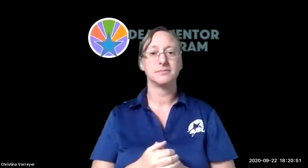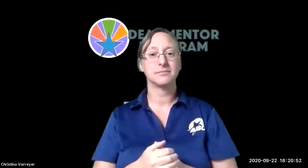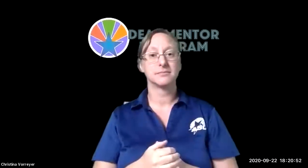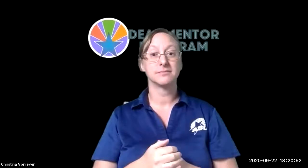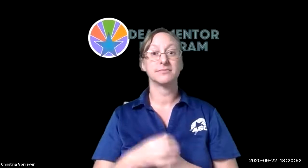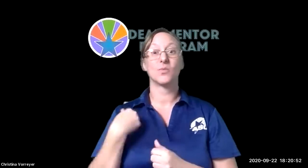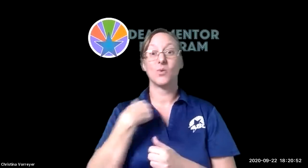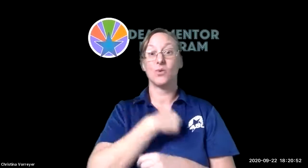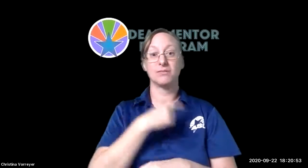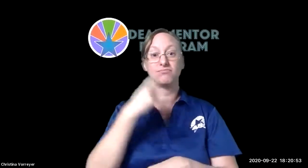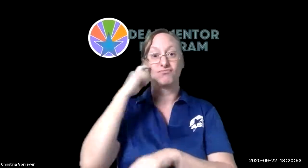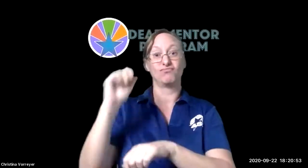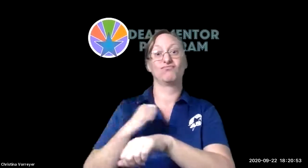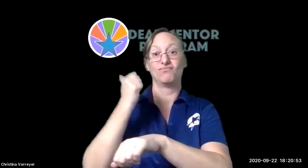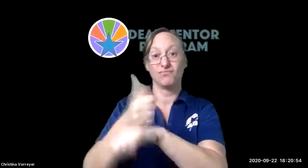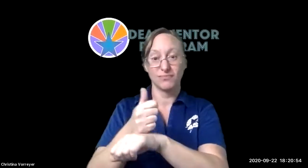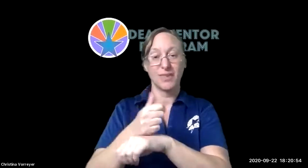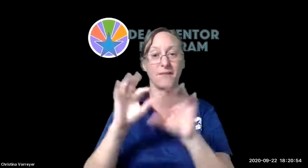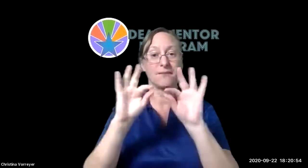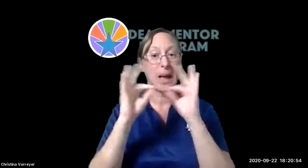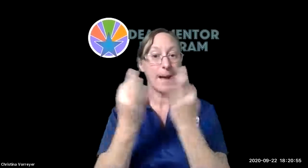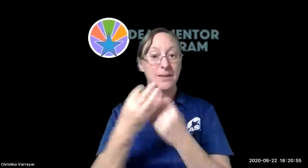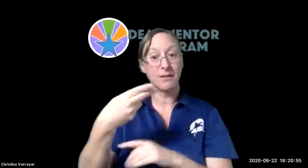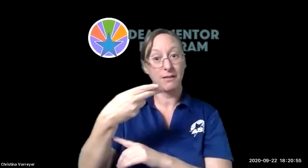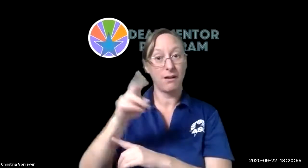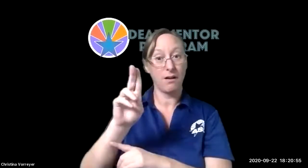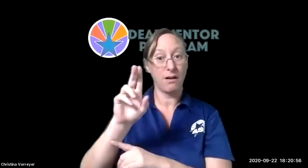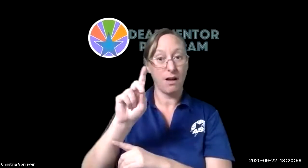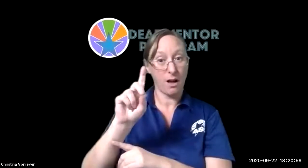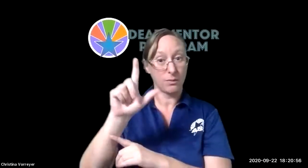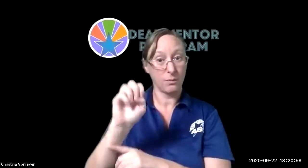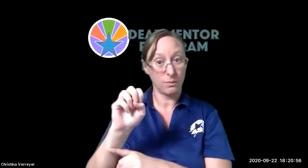that's convenient for them we also just